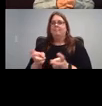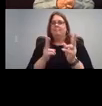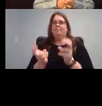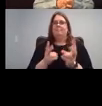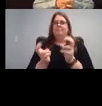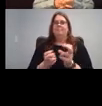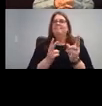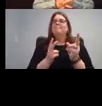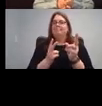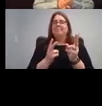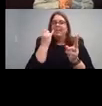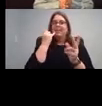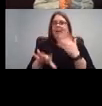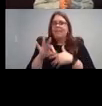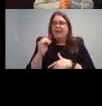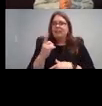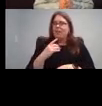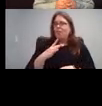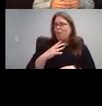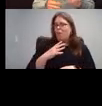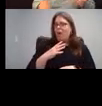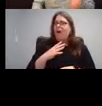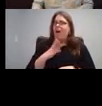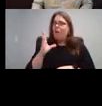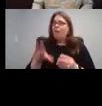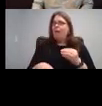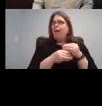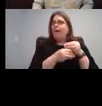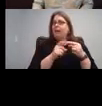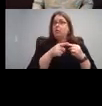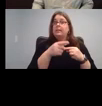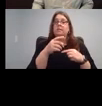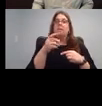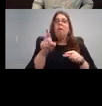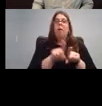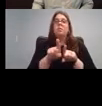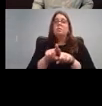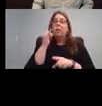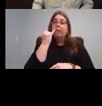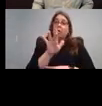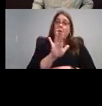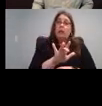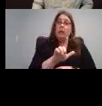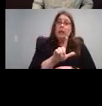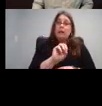I'm always open to edit if you find the link that's broken, anything like that. So I just wanted to